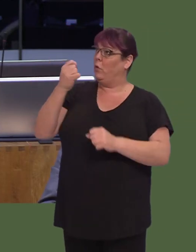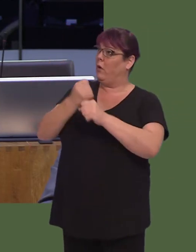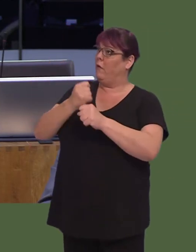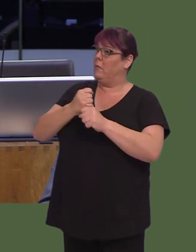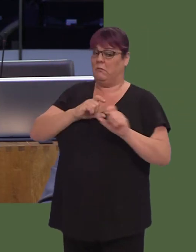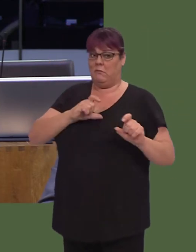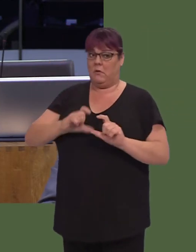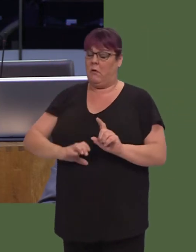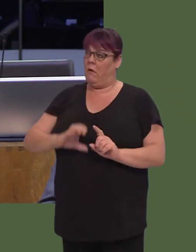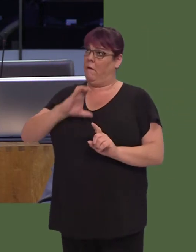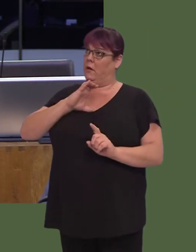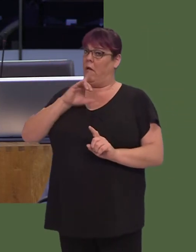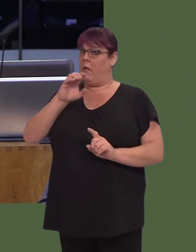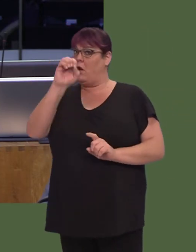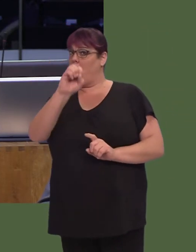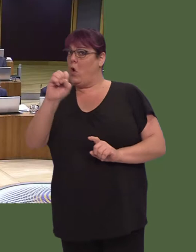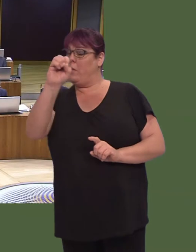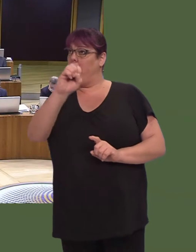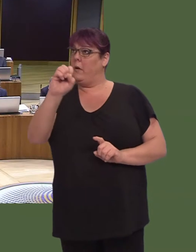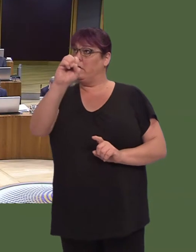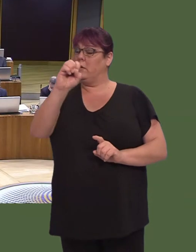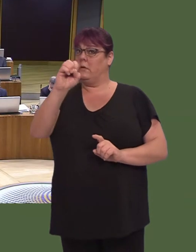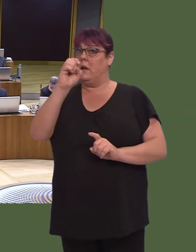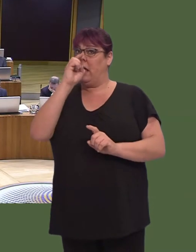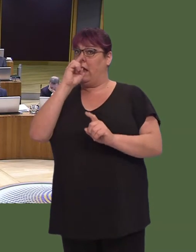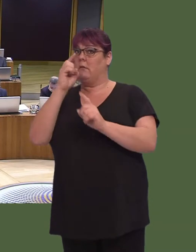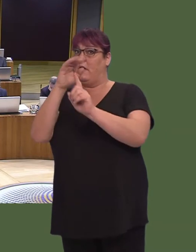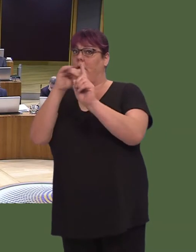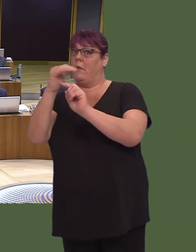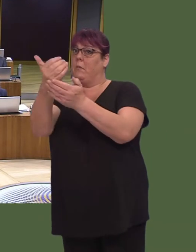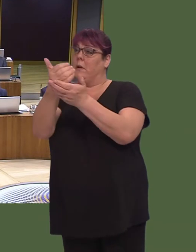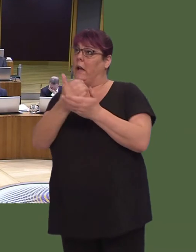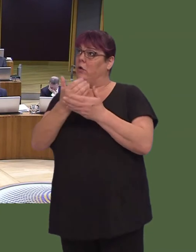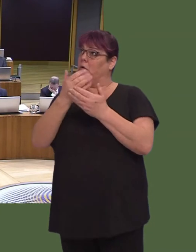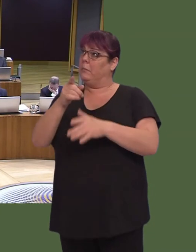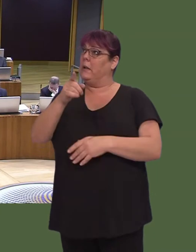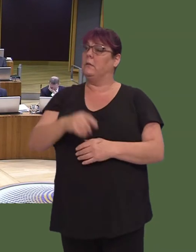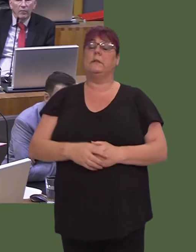EU is delivering the environmental protections that you have been telling us about? Carwyn Jones AM: Yes, becauseó.